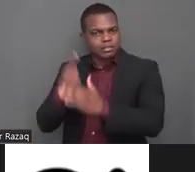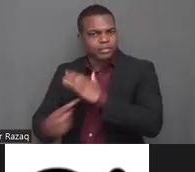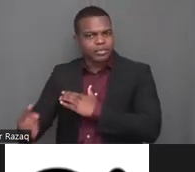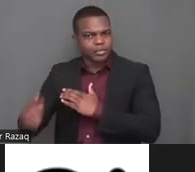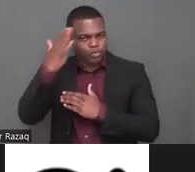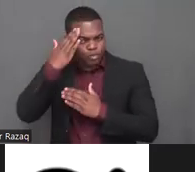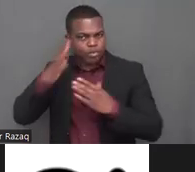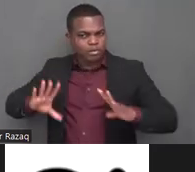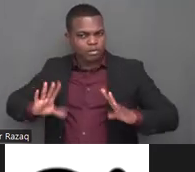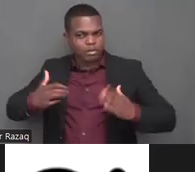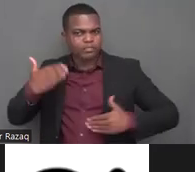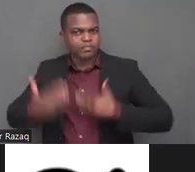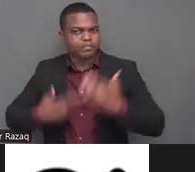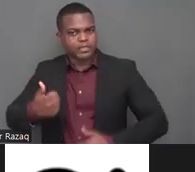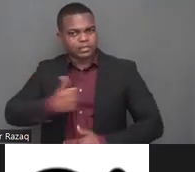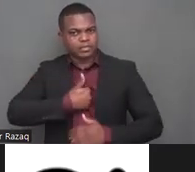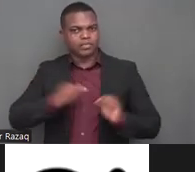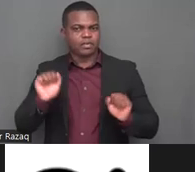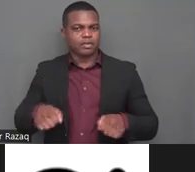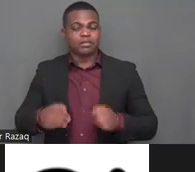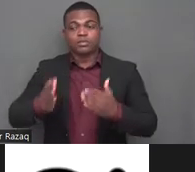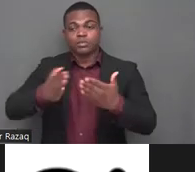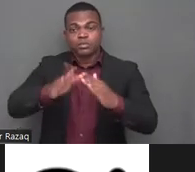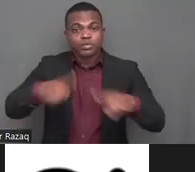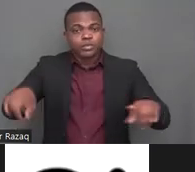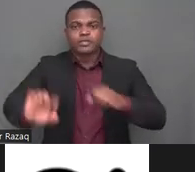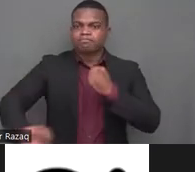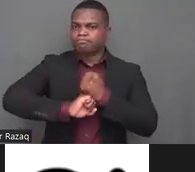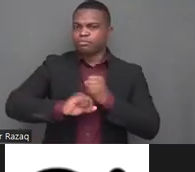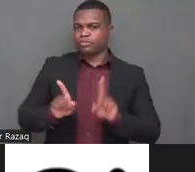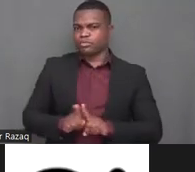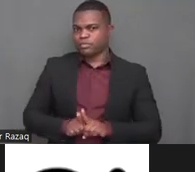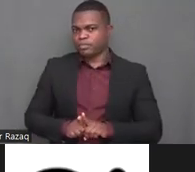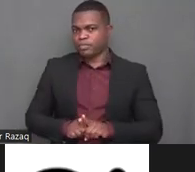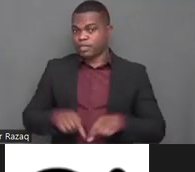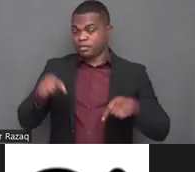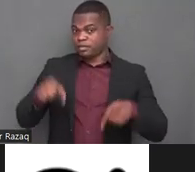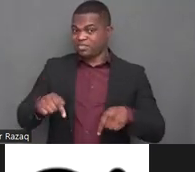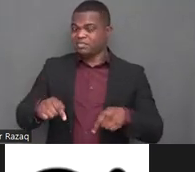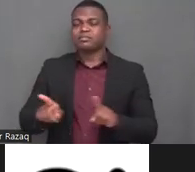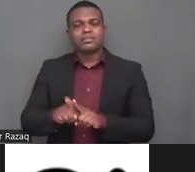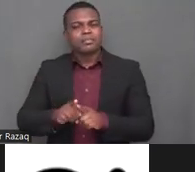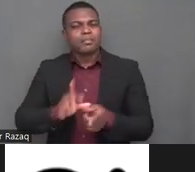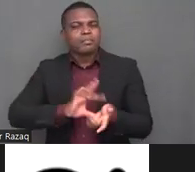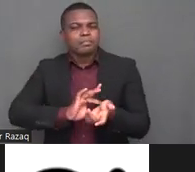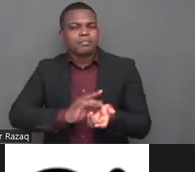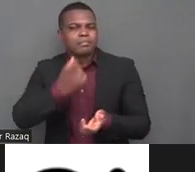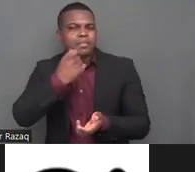to contraception and pregnancy that is unbiased and not ableist it also means extending support